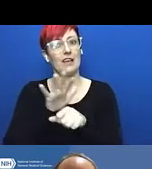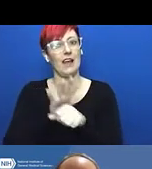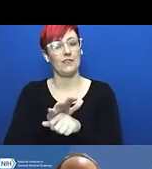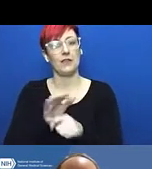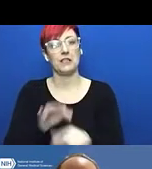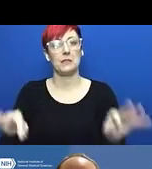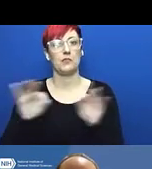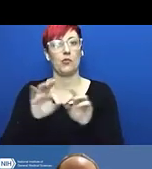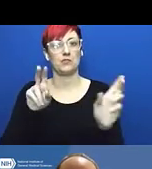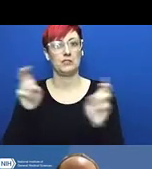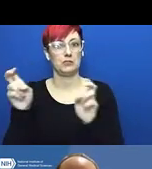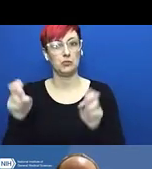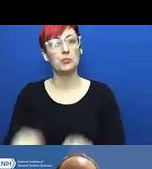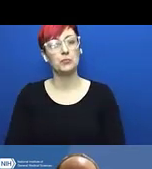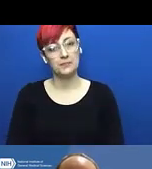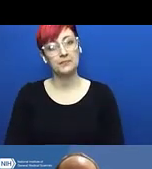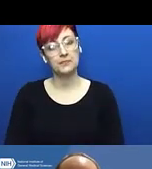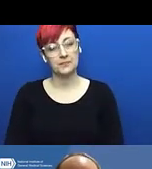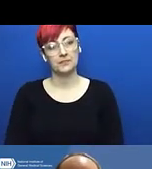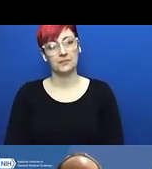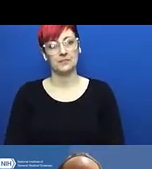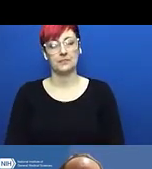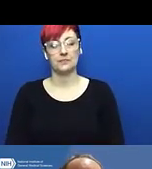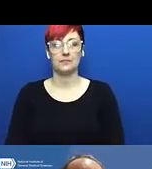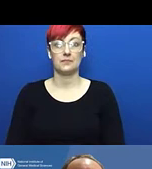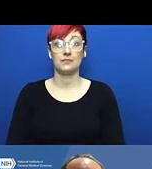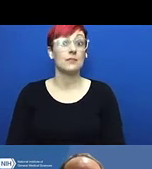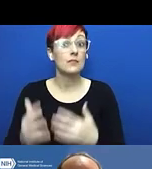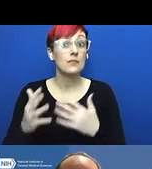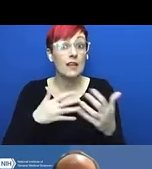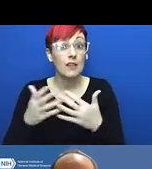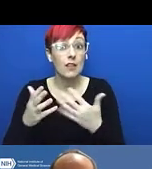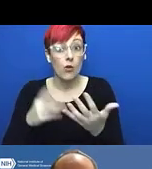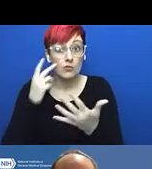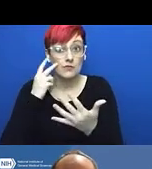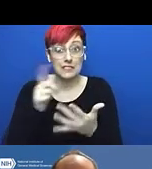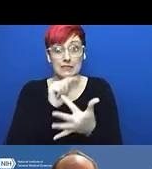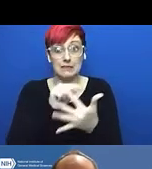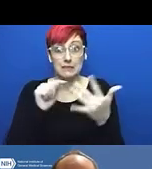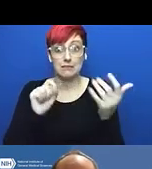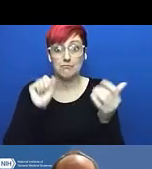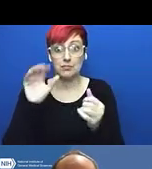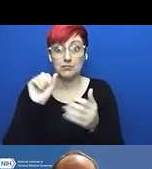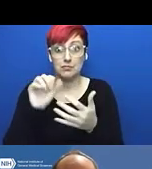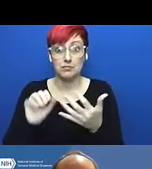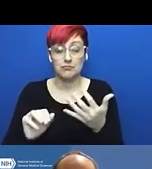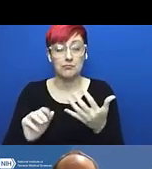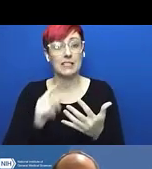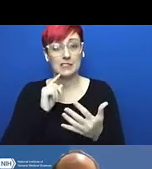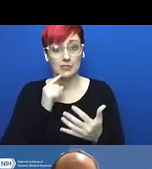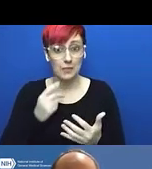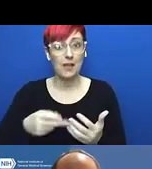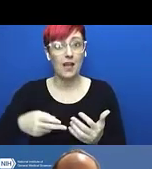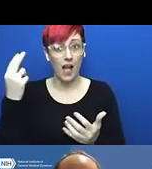with a sharp blade for carving things, and her hair got caught in the lathe,